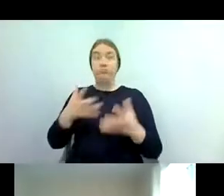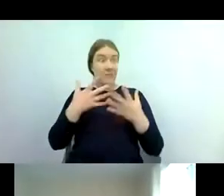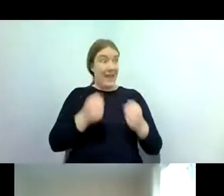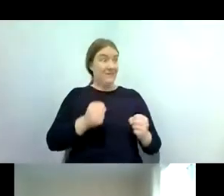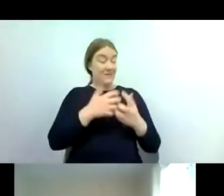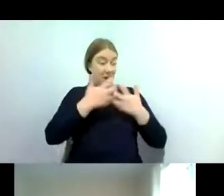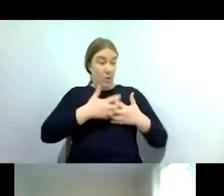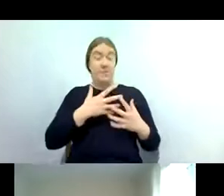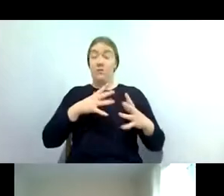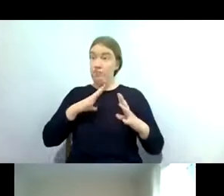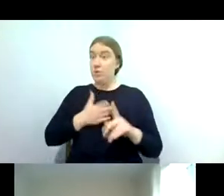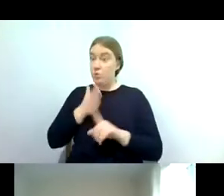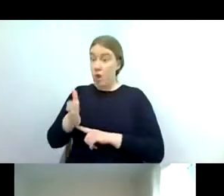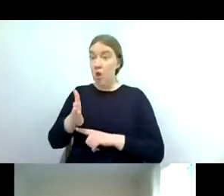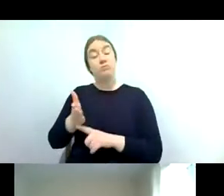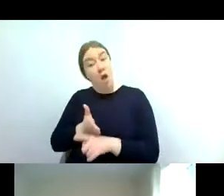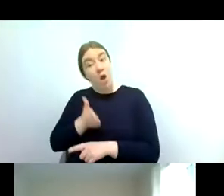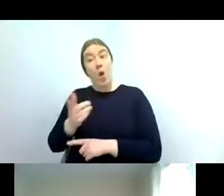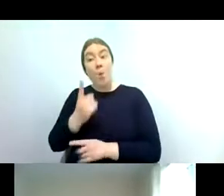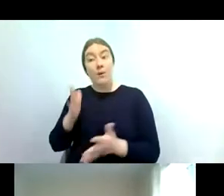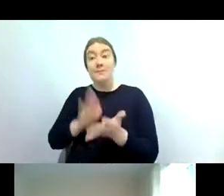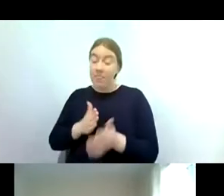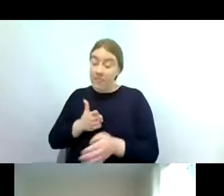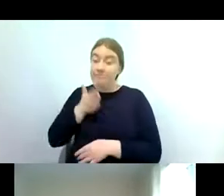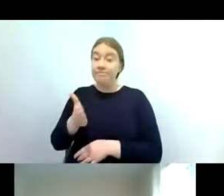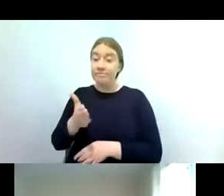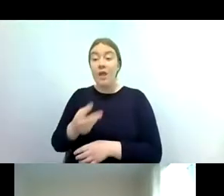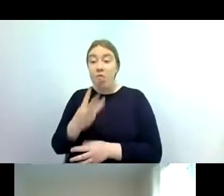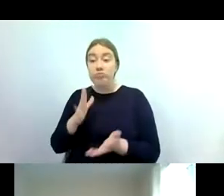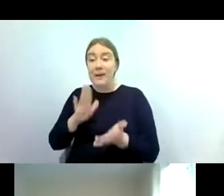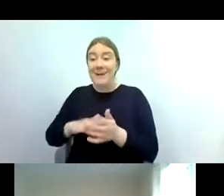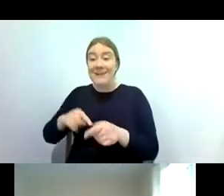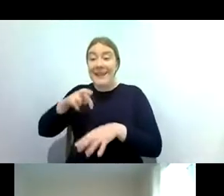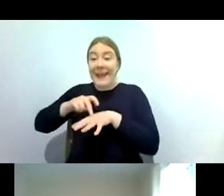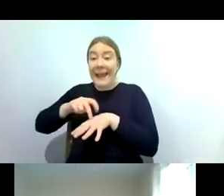head down to the your site once a month you do your free minute kick sample and then you process